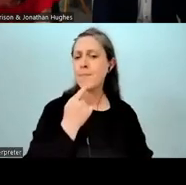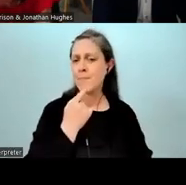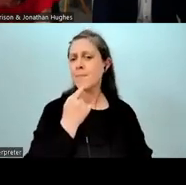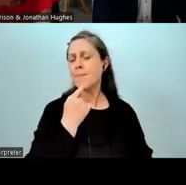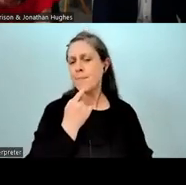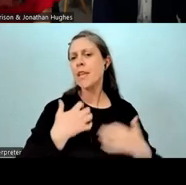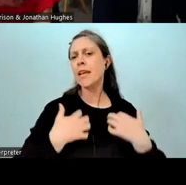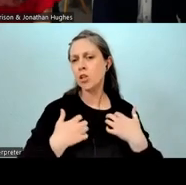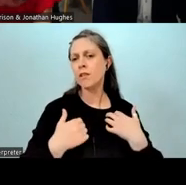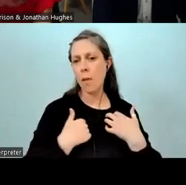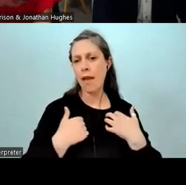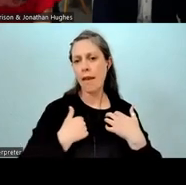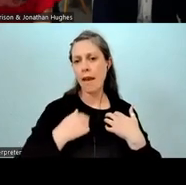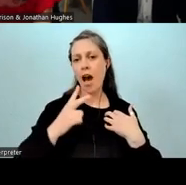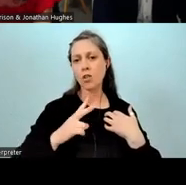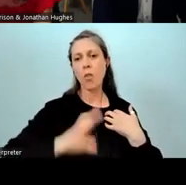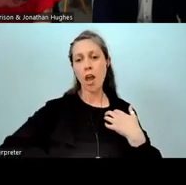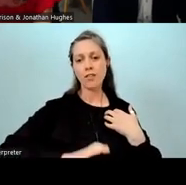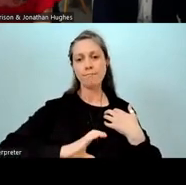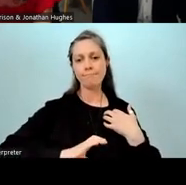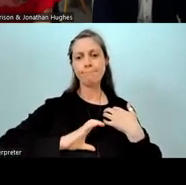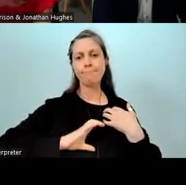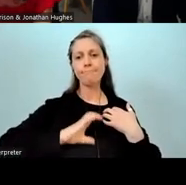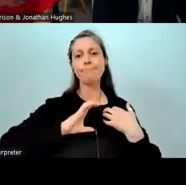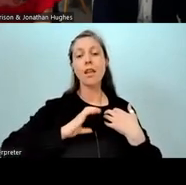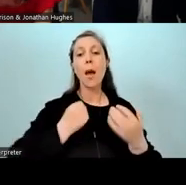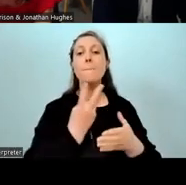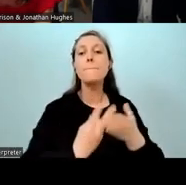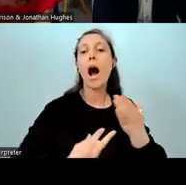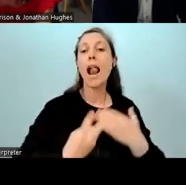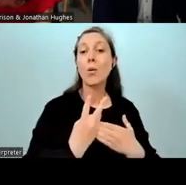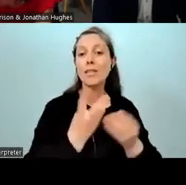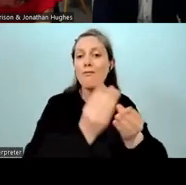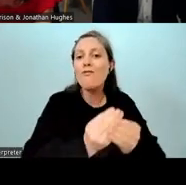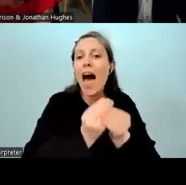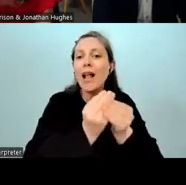and I saw their confidence grow and their bilingualism as being valued at that point,